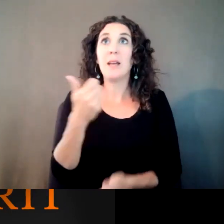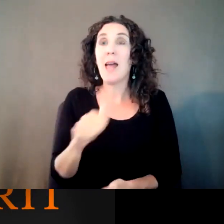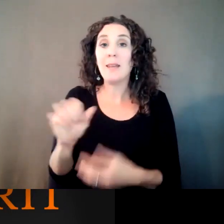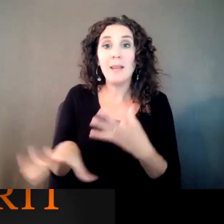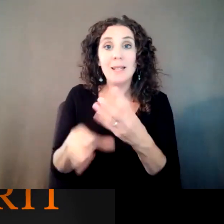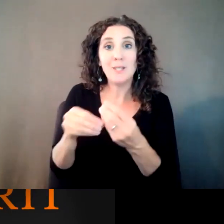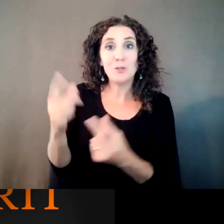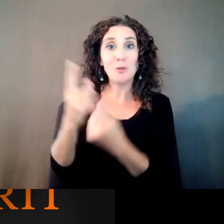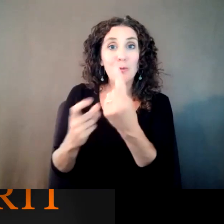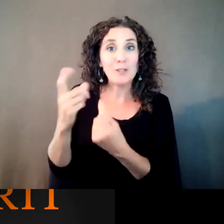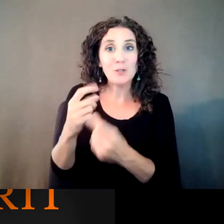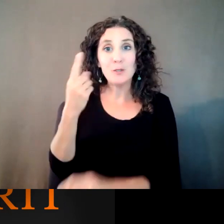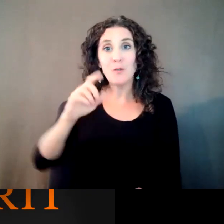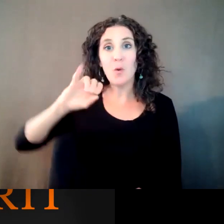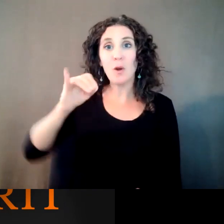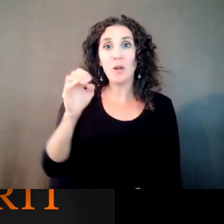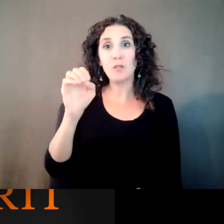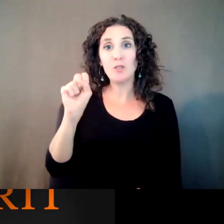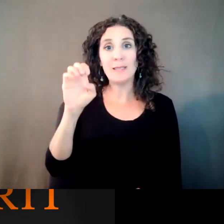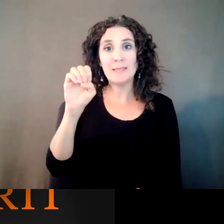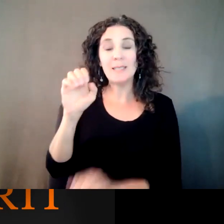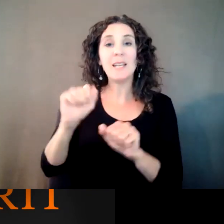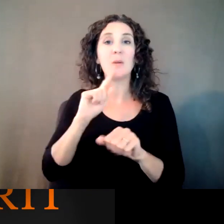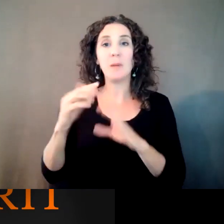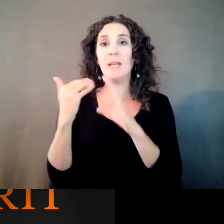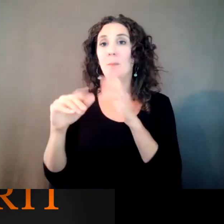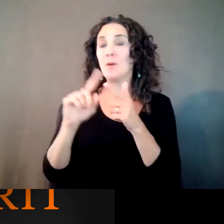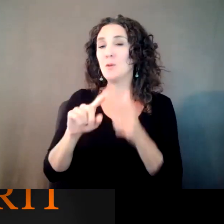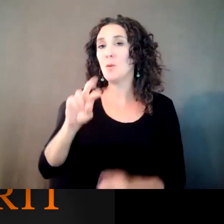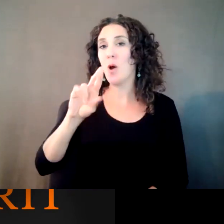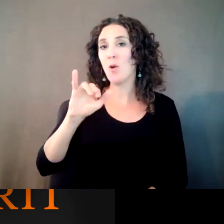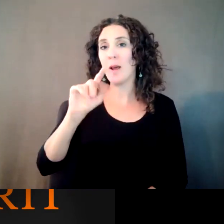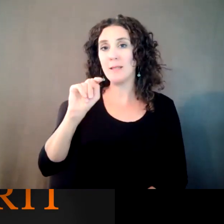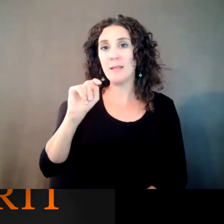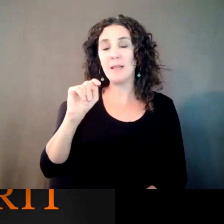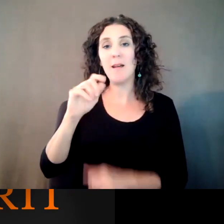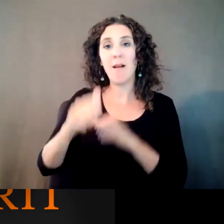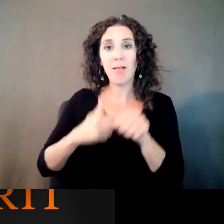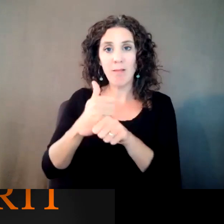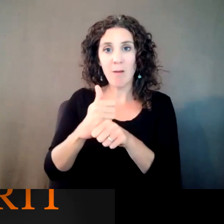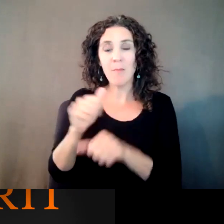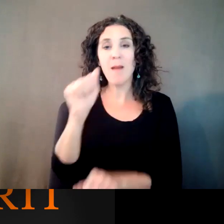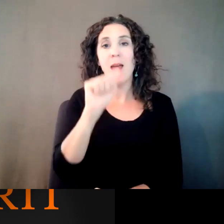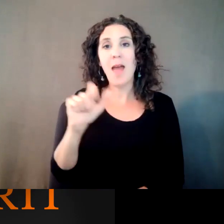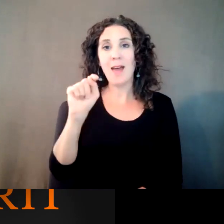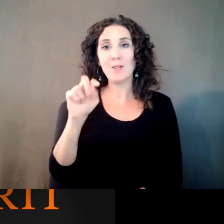have any for Jesse can be emailed to RITalum@RIT.edu we'll direct your questions to Jesse and get